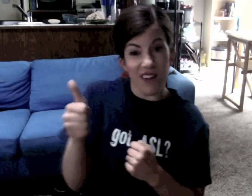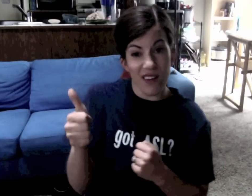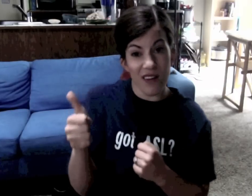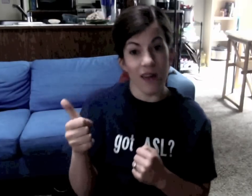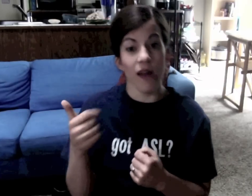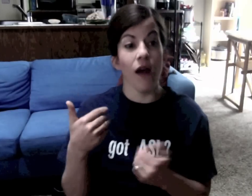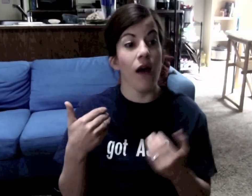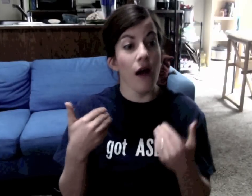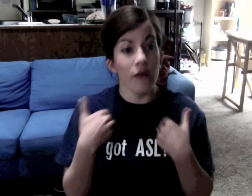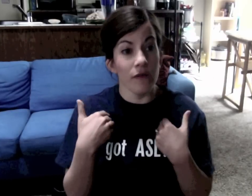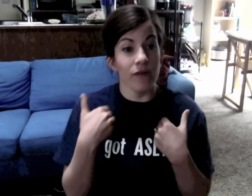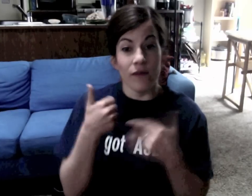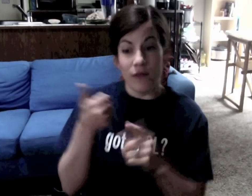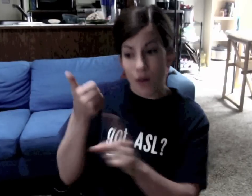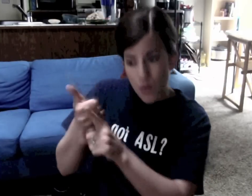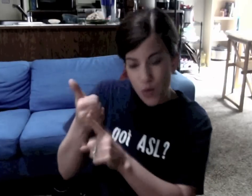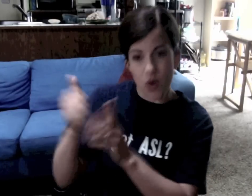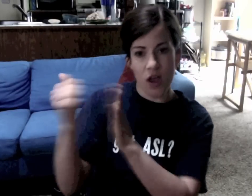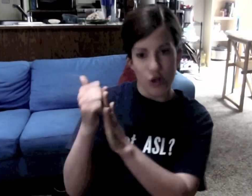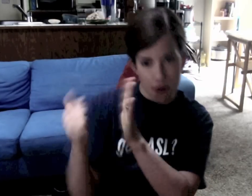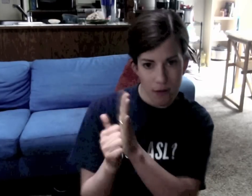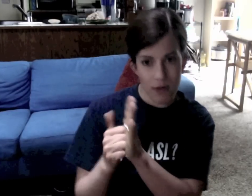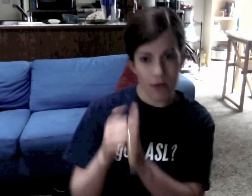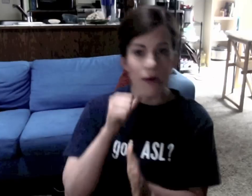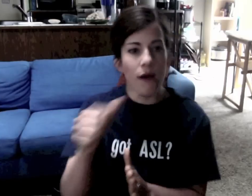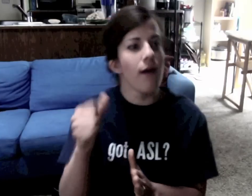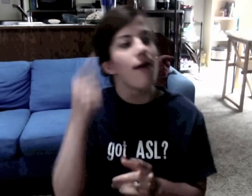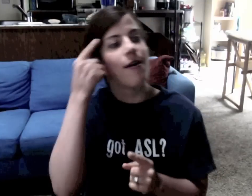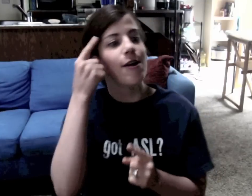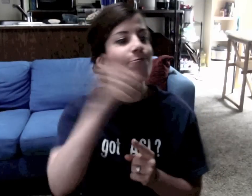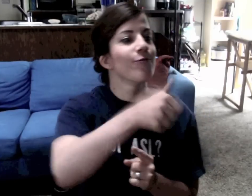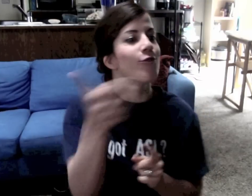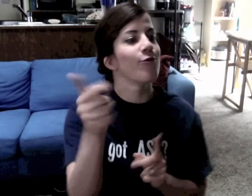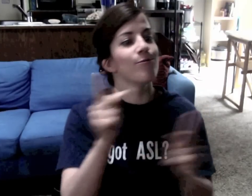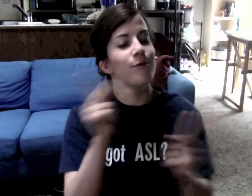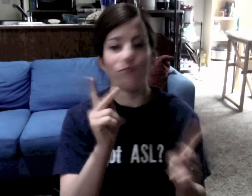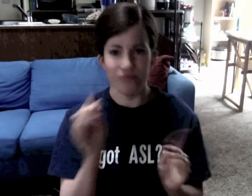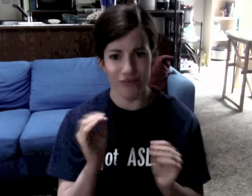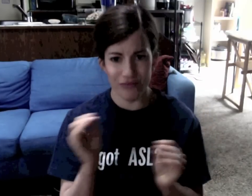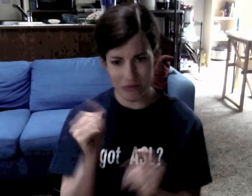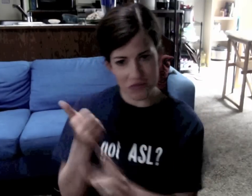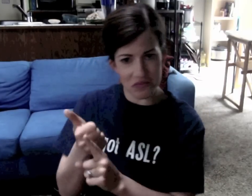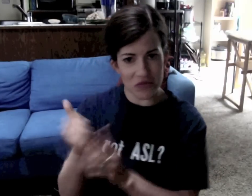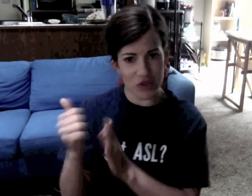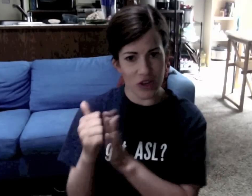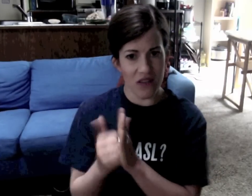He really have his own agenda. He has no interests in other people's needs but his own.